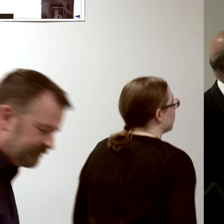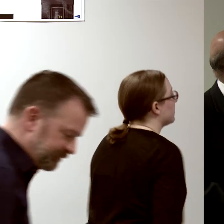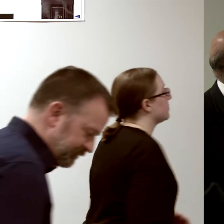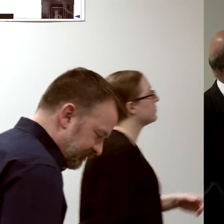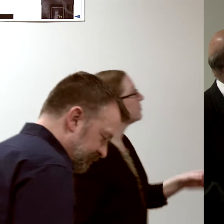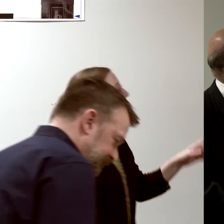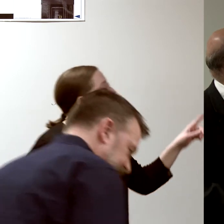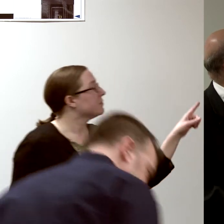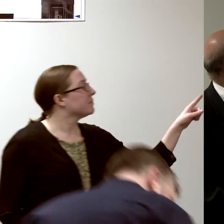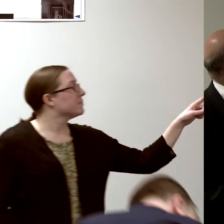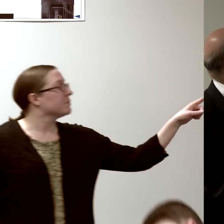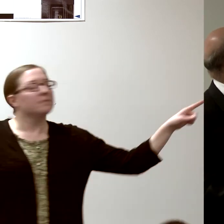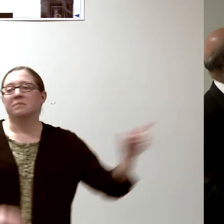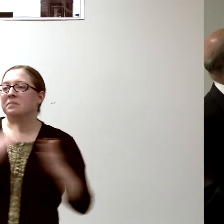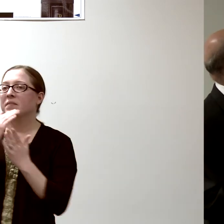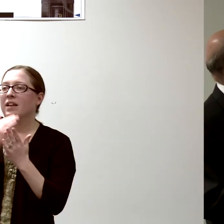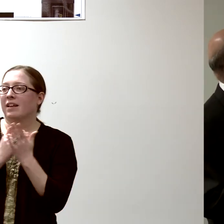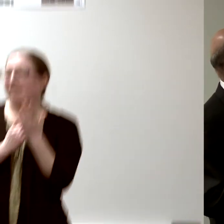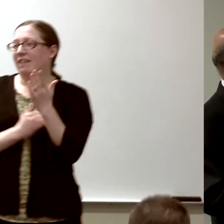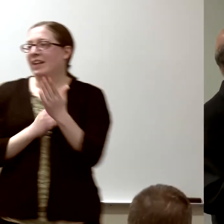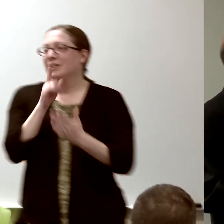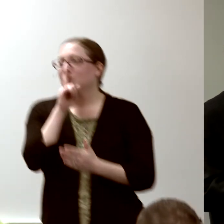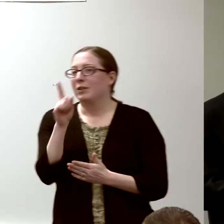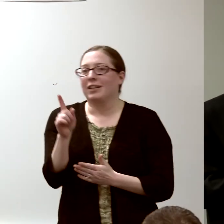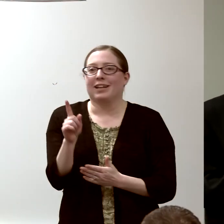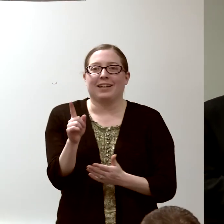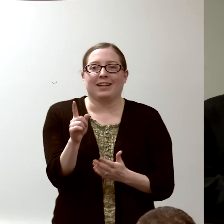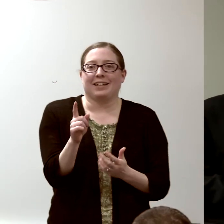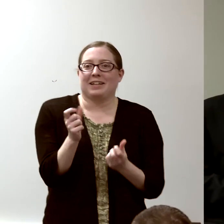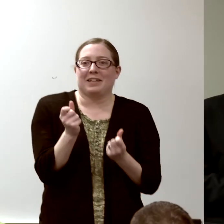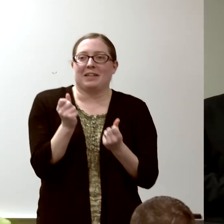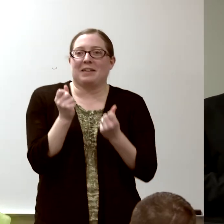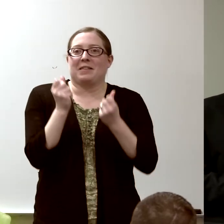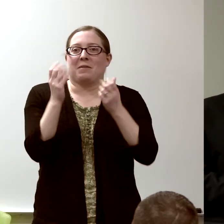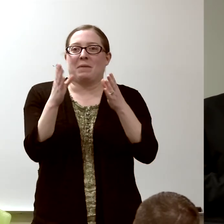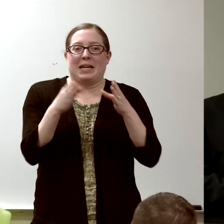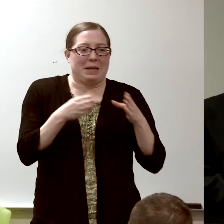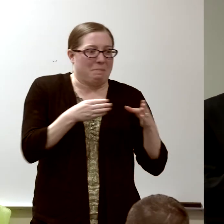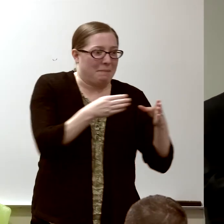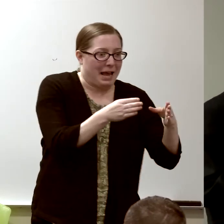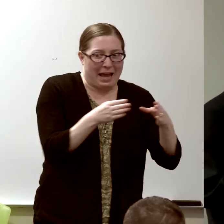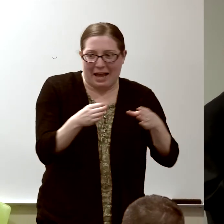This is sort of a list of all the paths